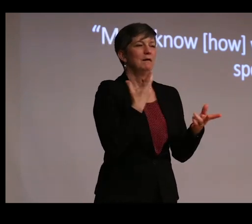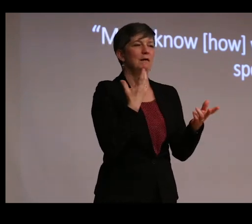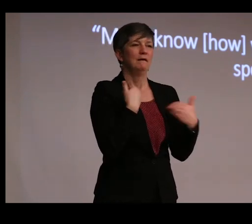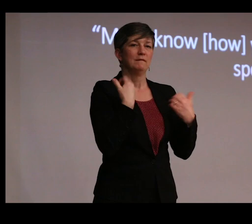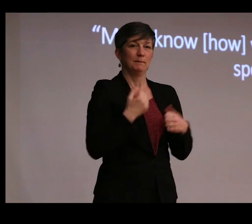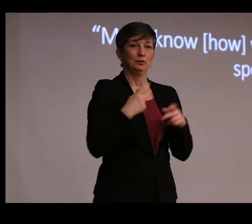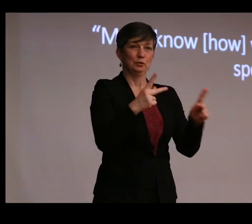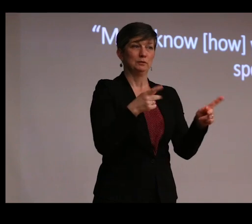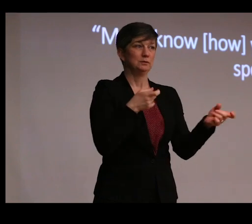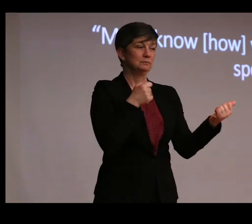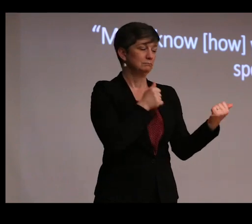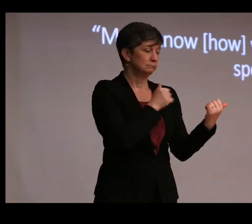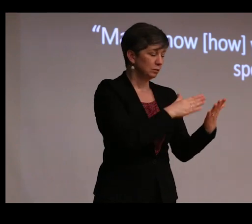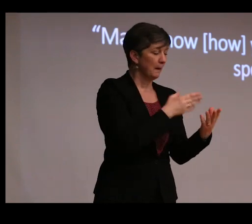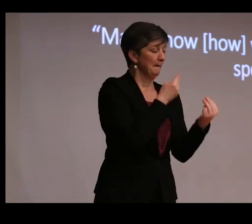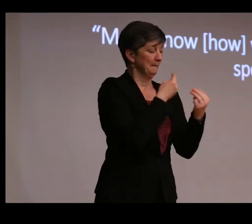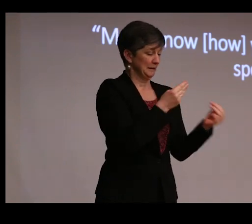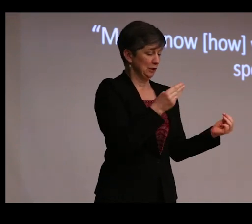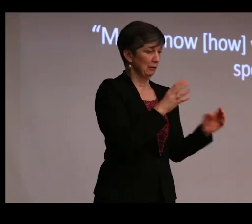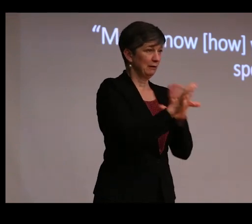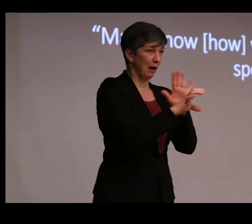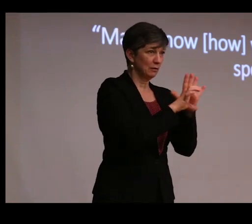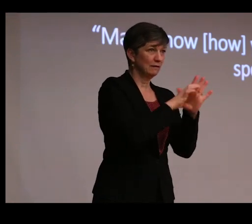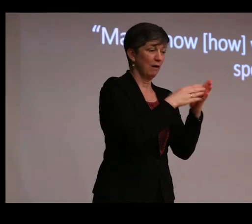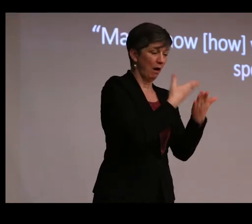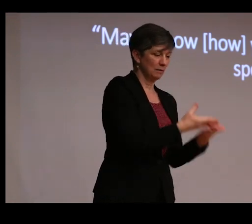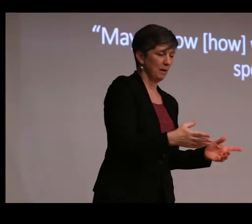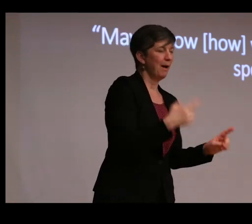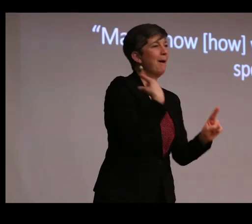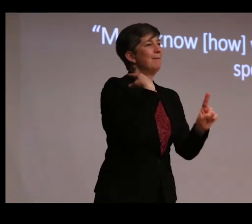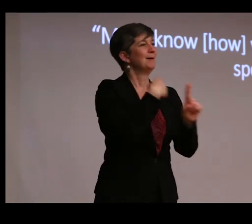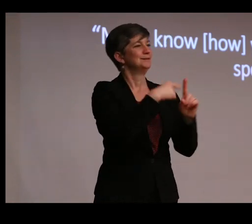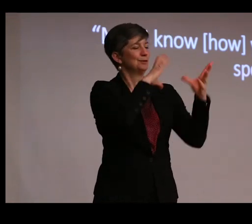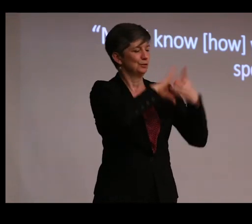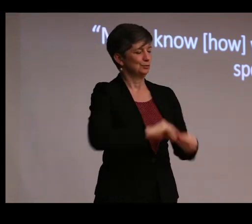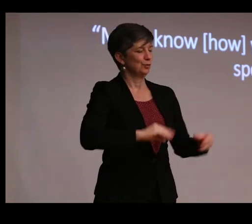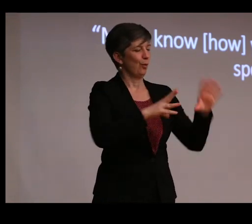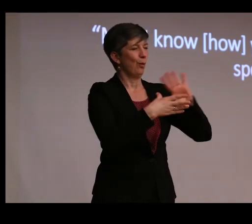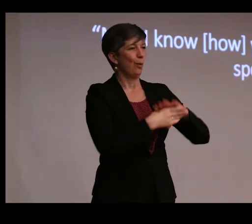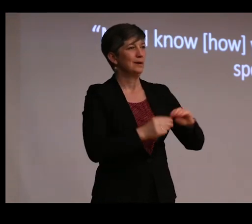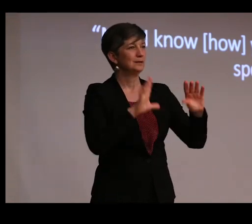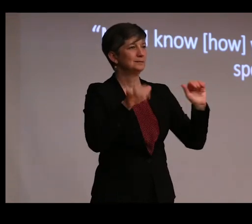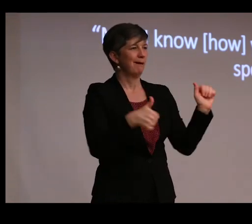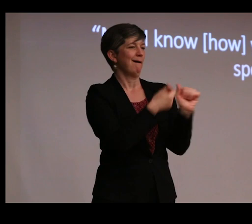to deal with both the material characteristics of objects as well as the stories associated with those objects.